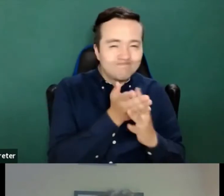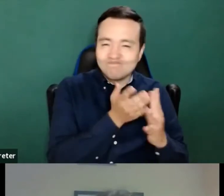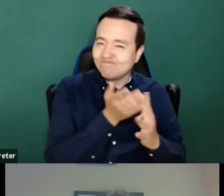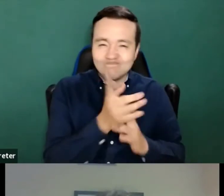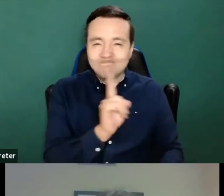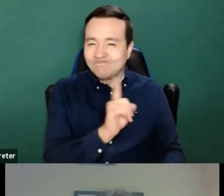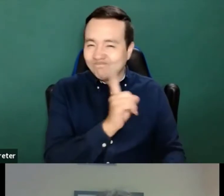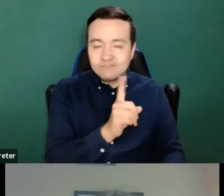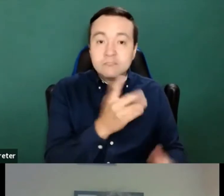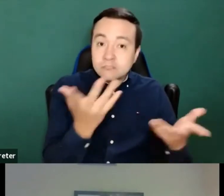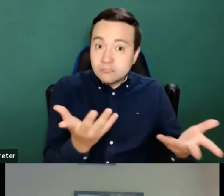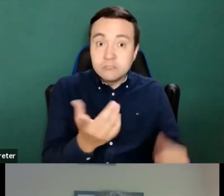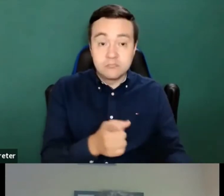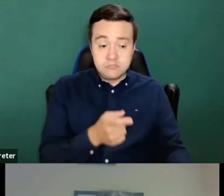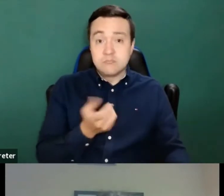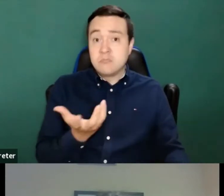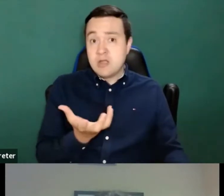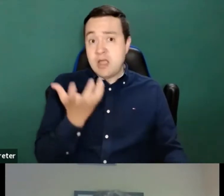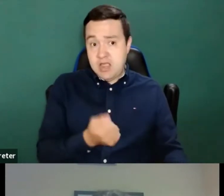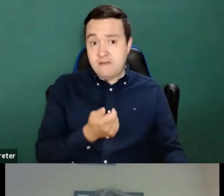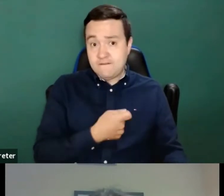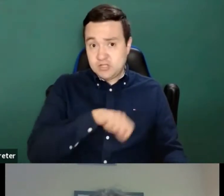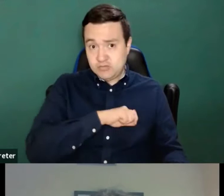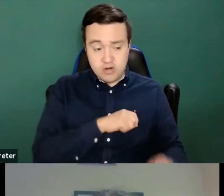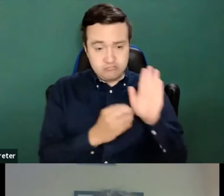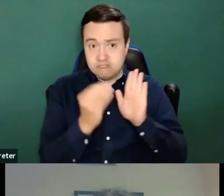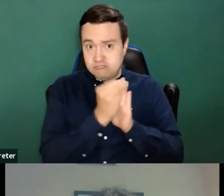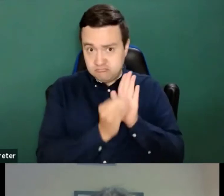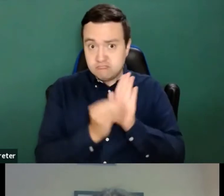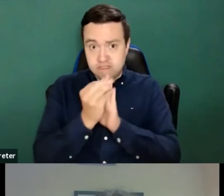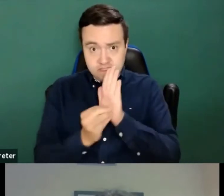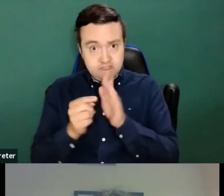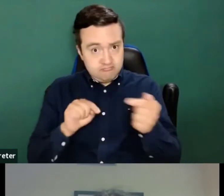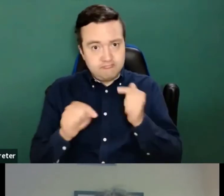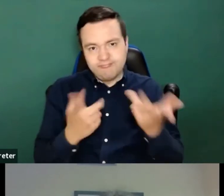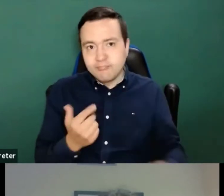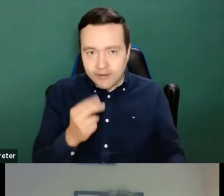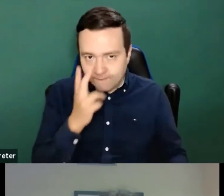Regarding the Spanish public job portal here is very funny, because as I, as I'm using